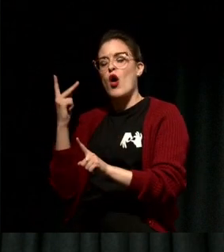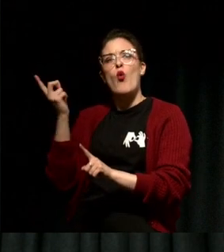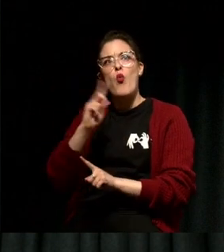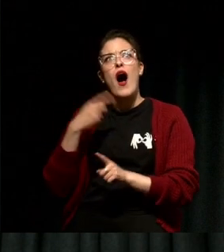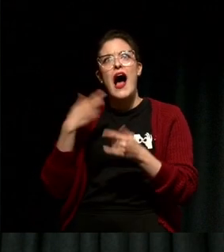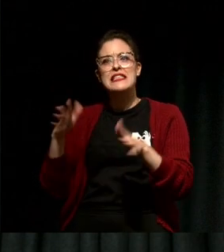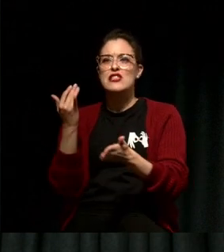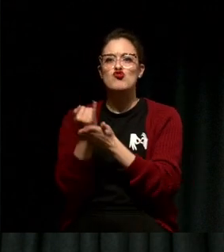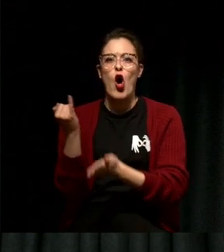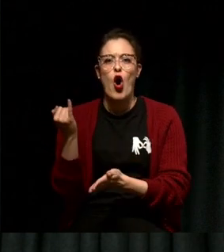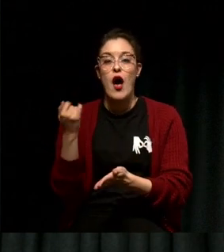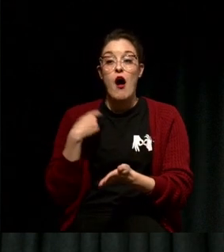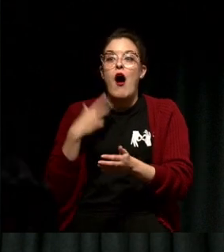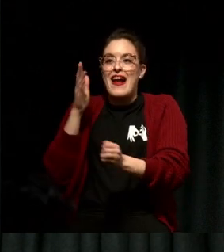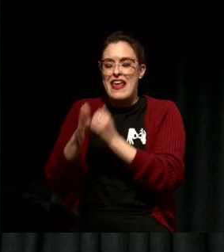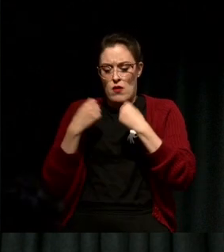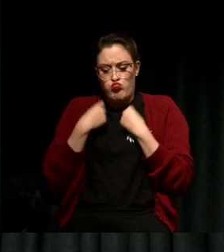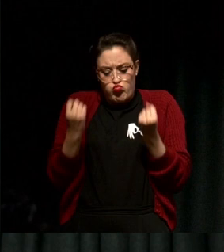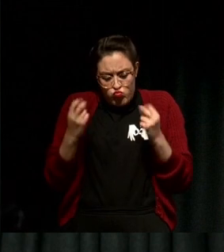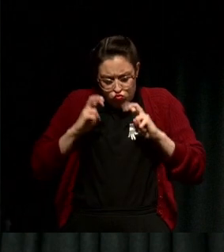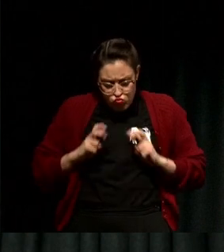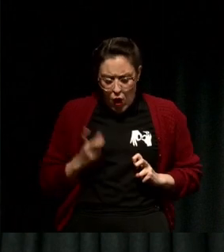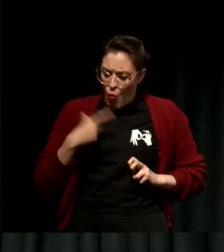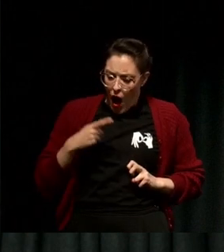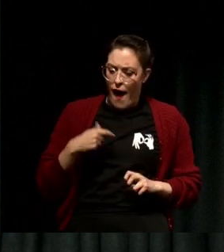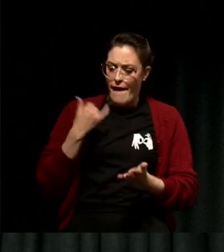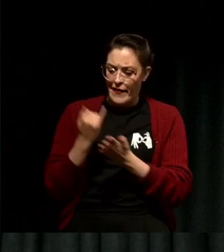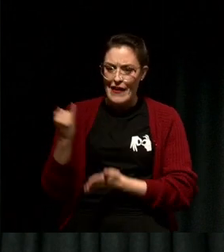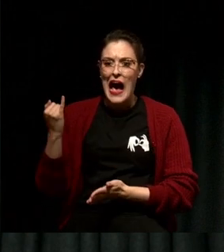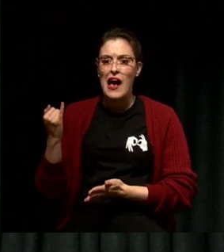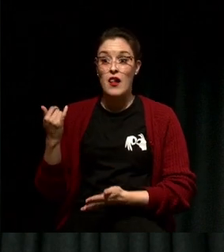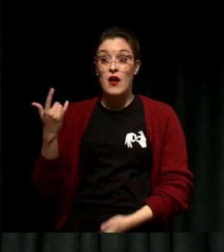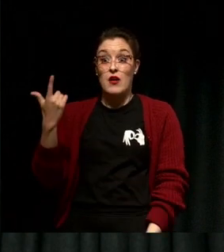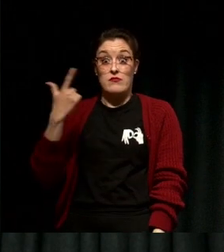my failure and really learn from it because hanging over my head this entire time was